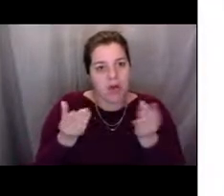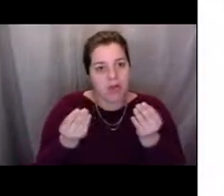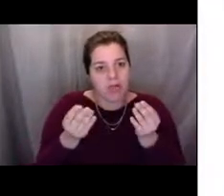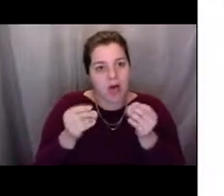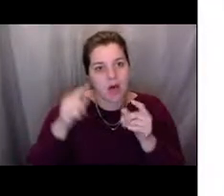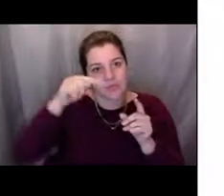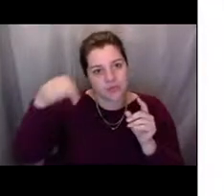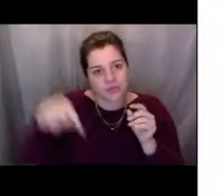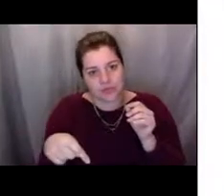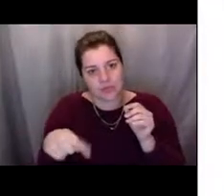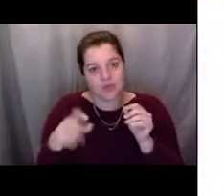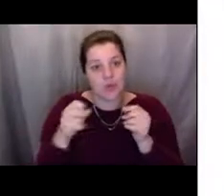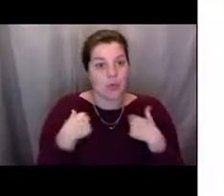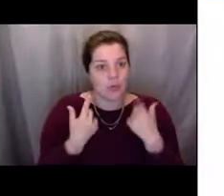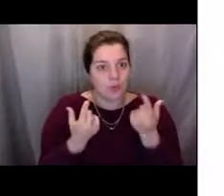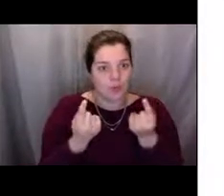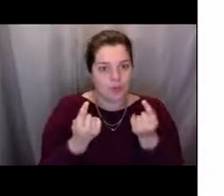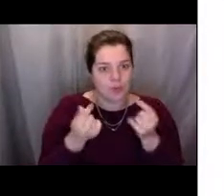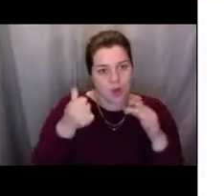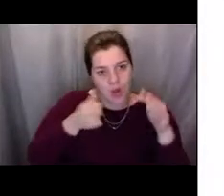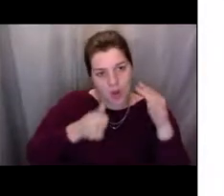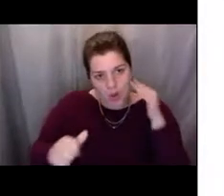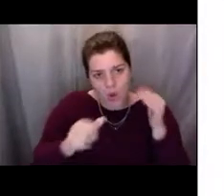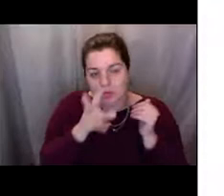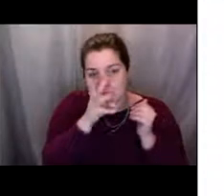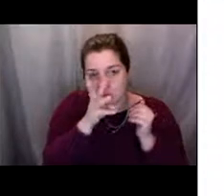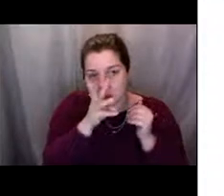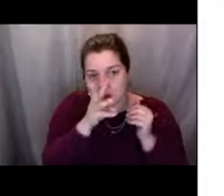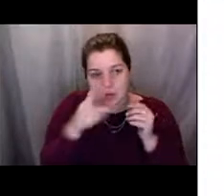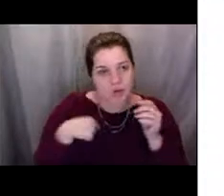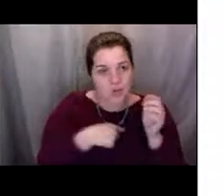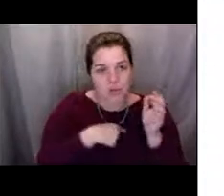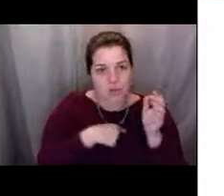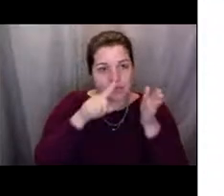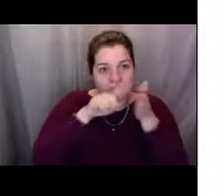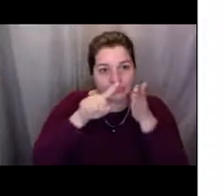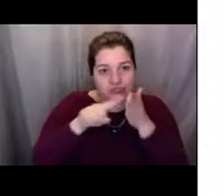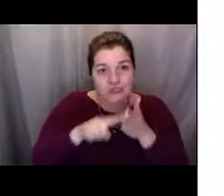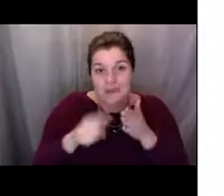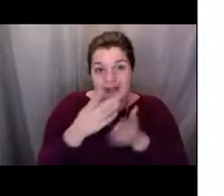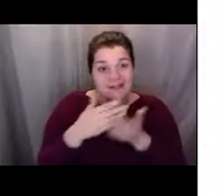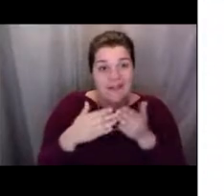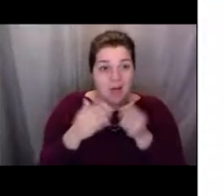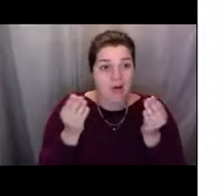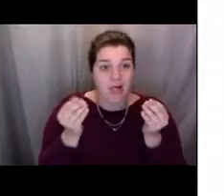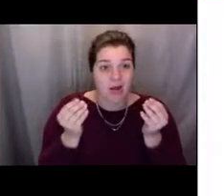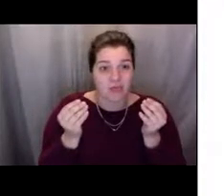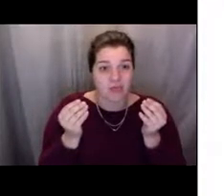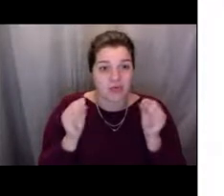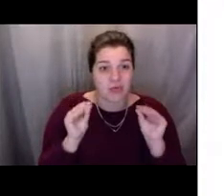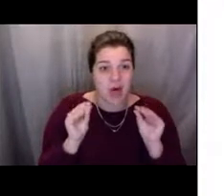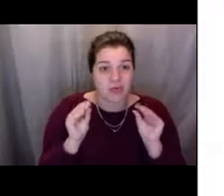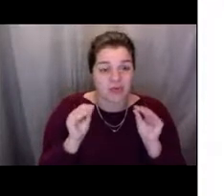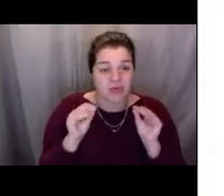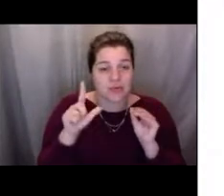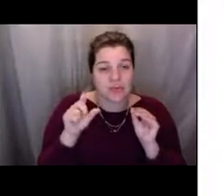is we're going down under the water and some of these lobster, this lobster gear, and specifically, this is in the northeast part